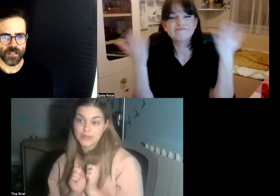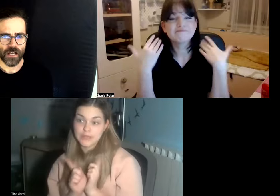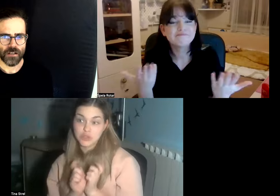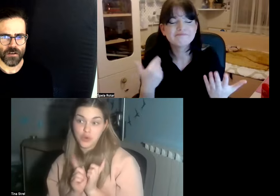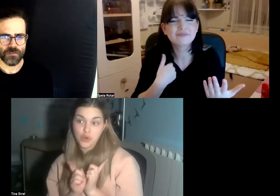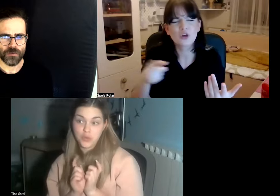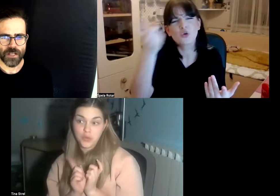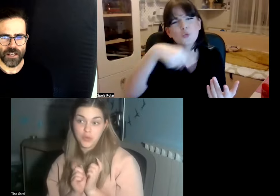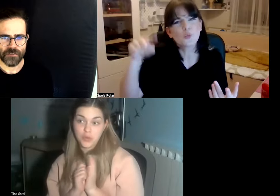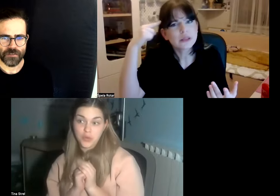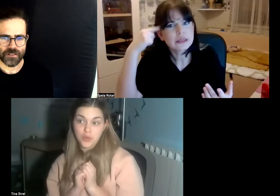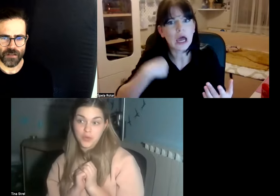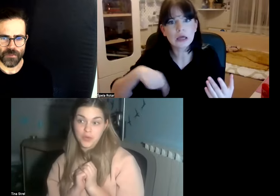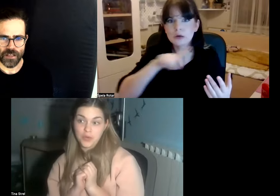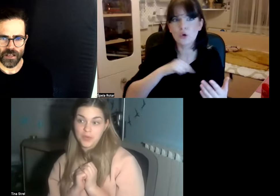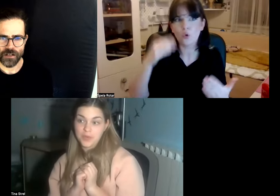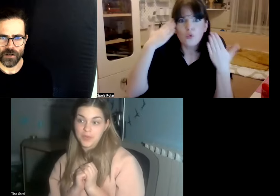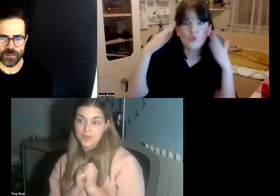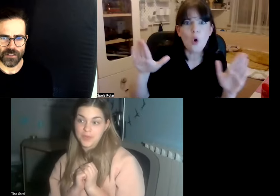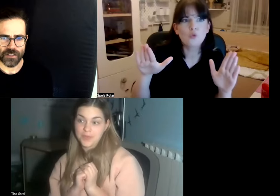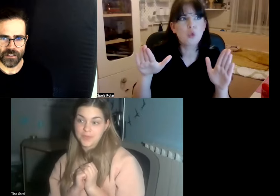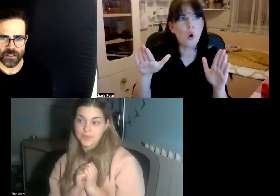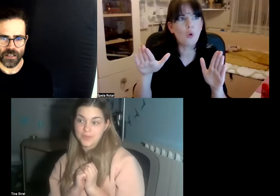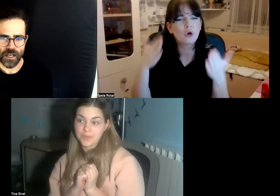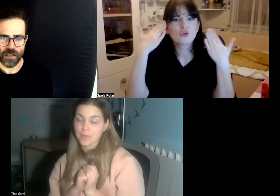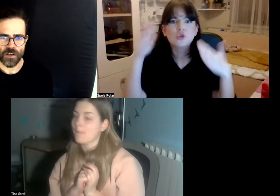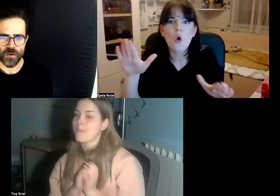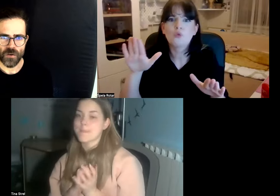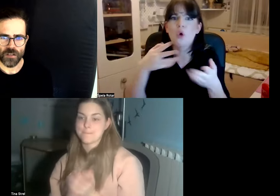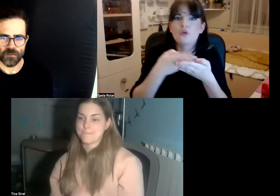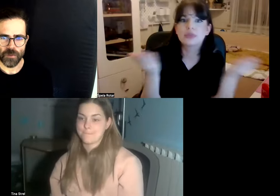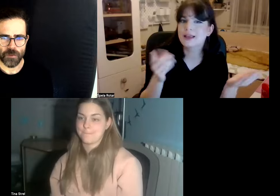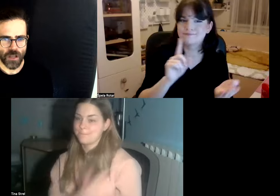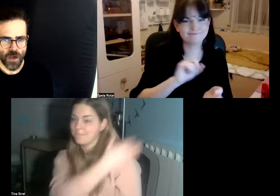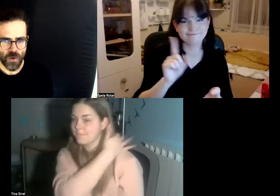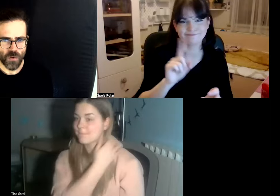I know if we left something uncovered I know if people know